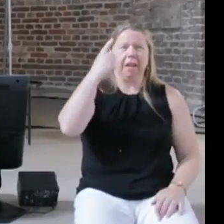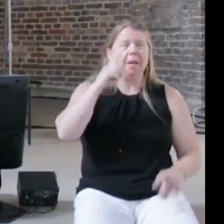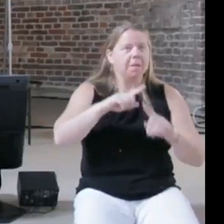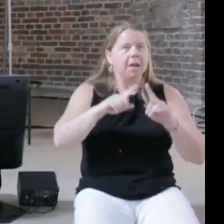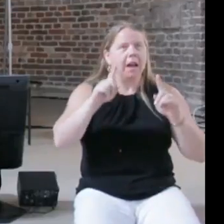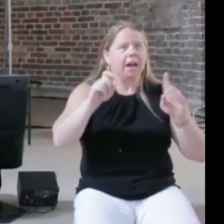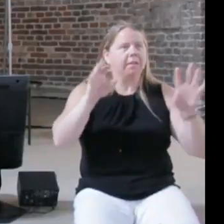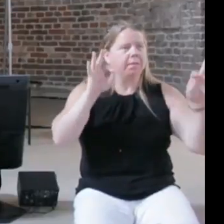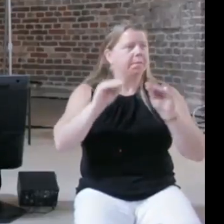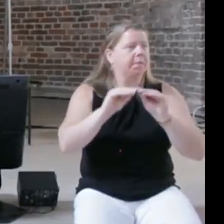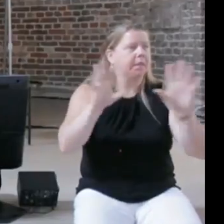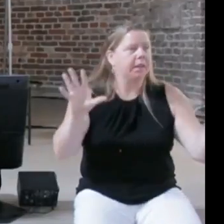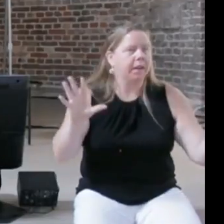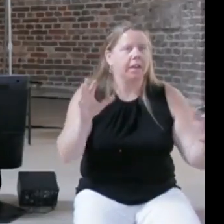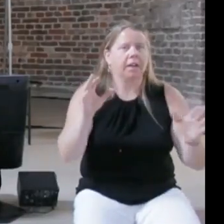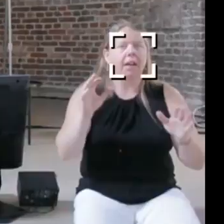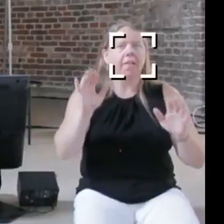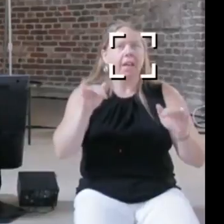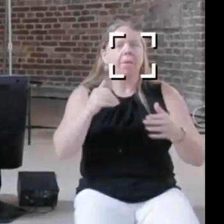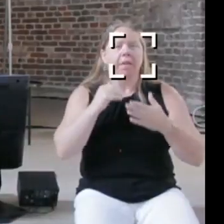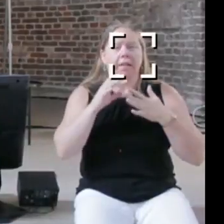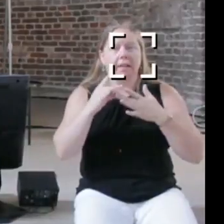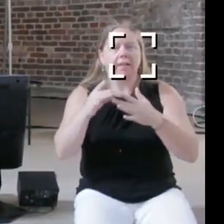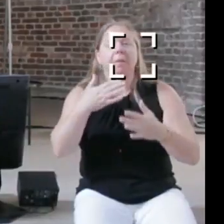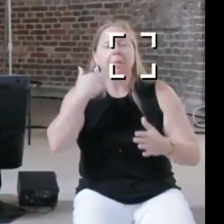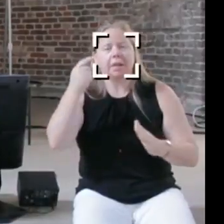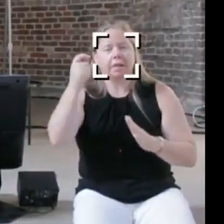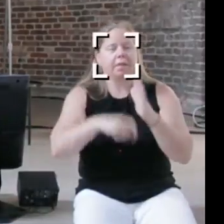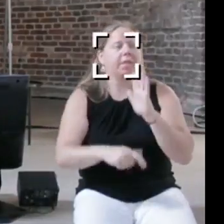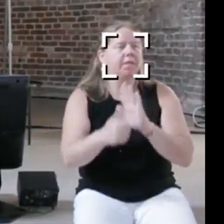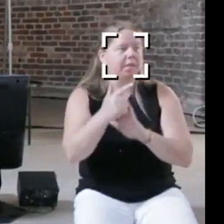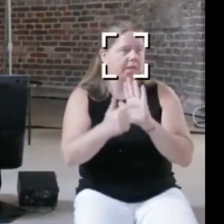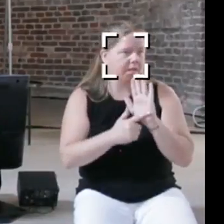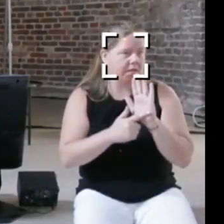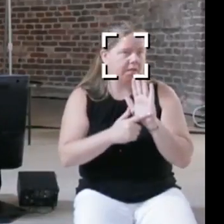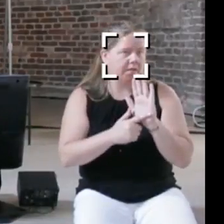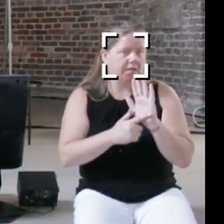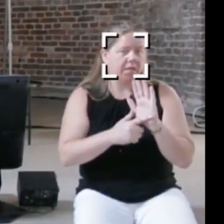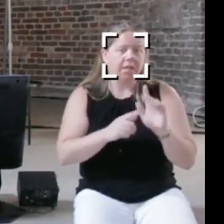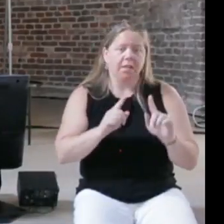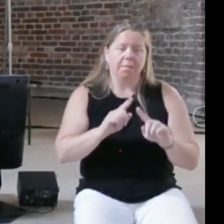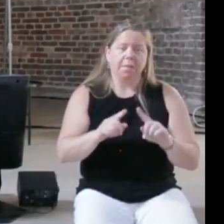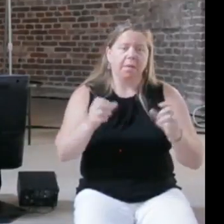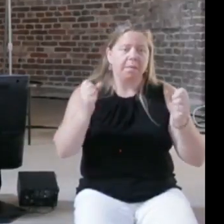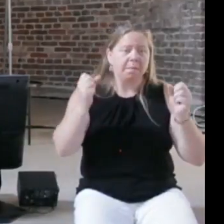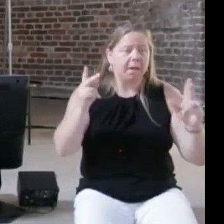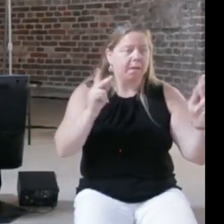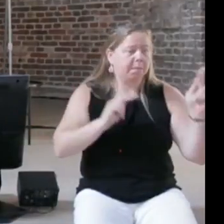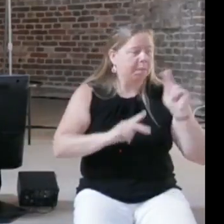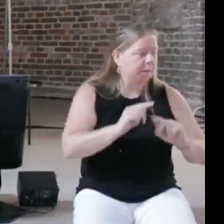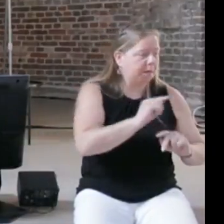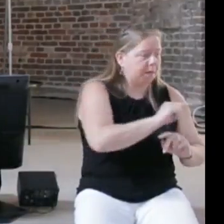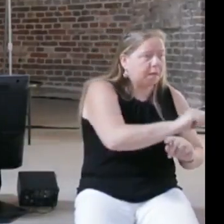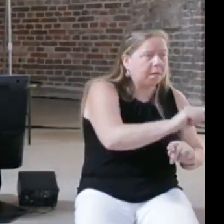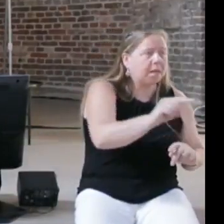there as a lawmaker is that there is an entire industry of lobbyists whose primary job is